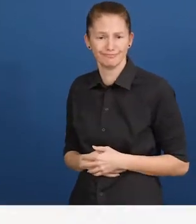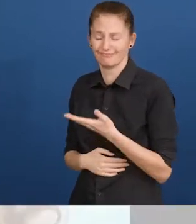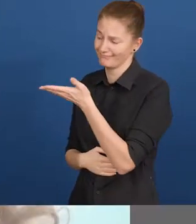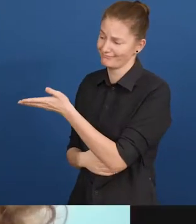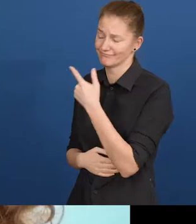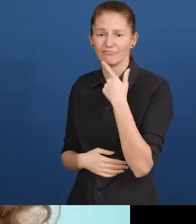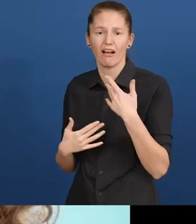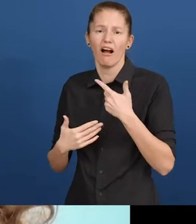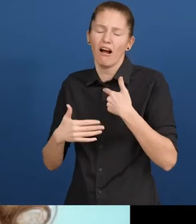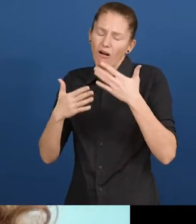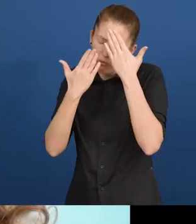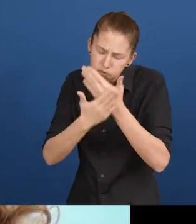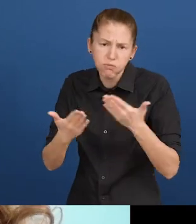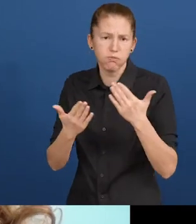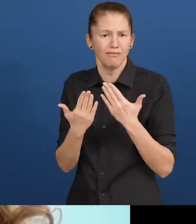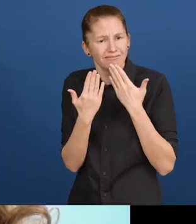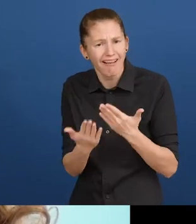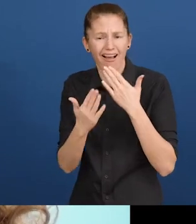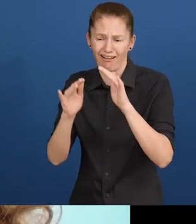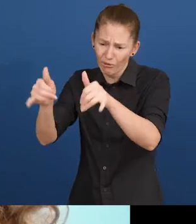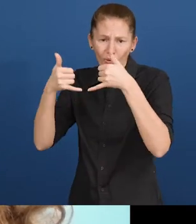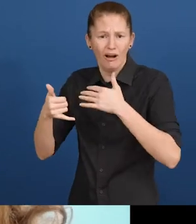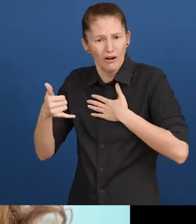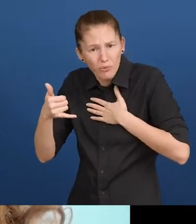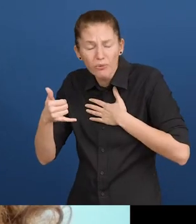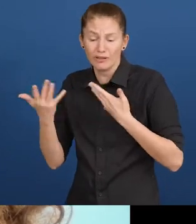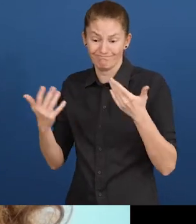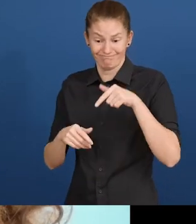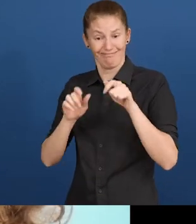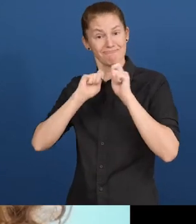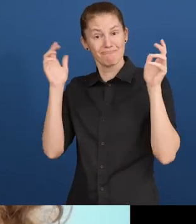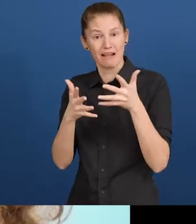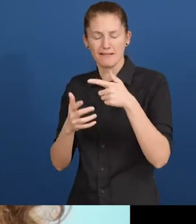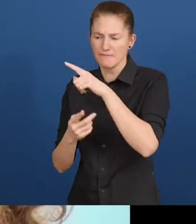Wendy Metten: "We are very honored and grateful for this award. Due to the pandemic, we launched several projects